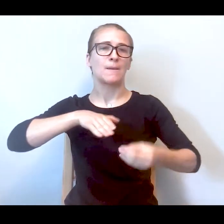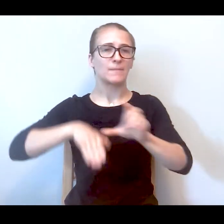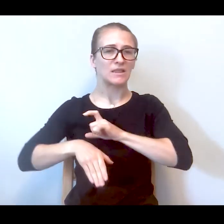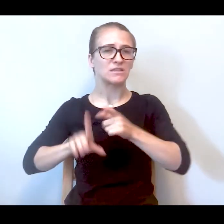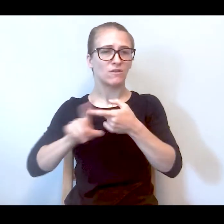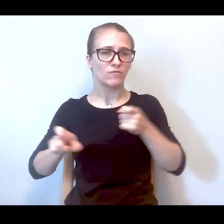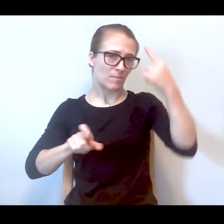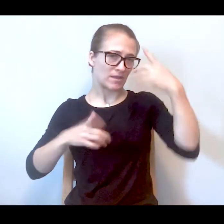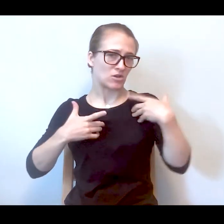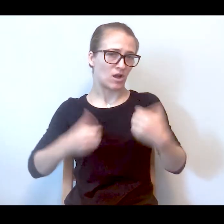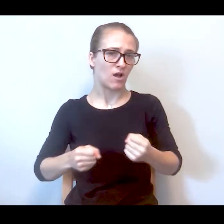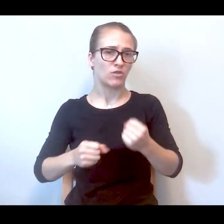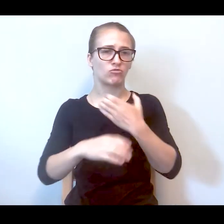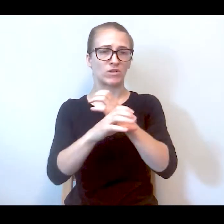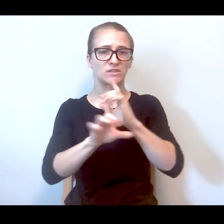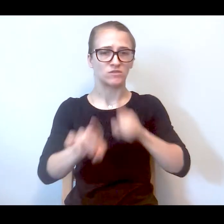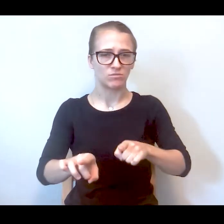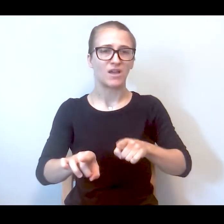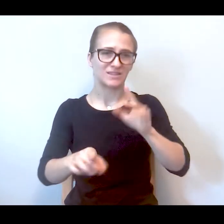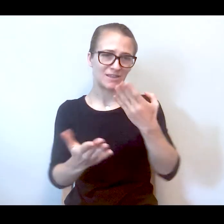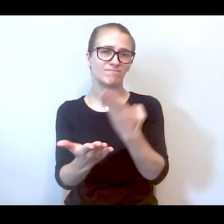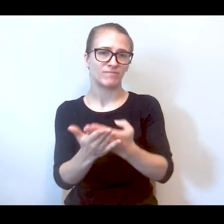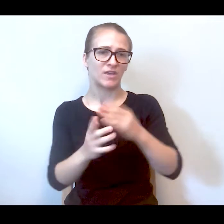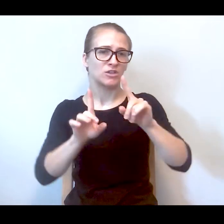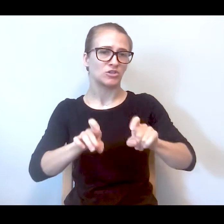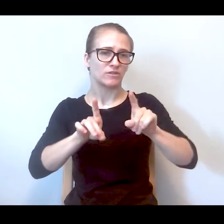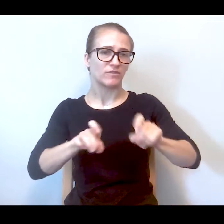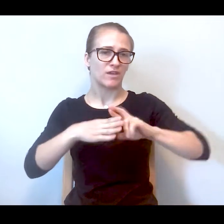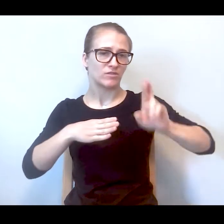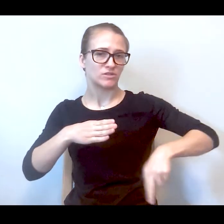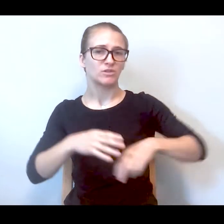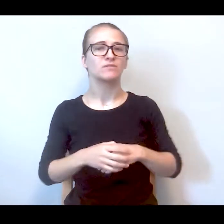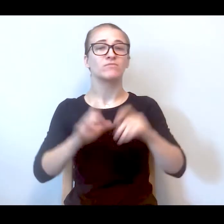removing police from mental health response. They